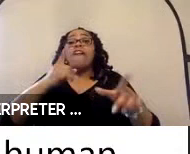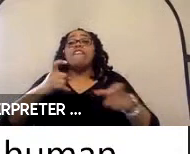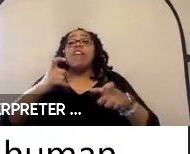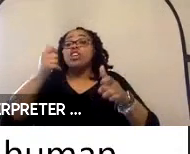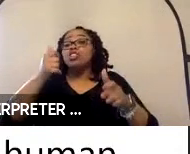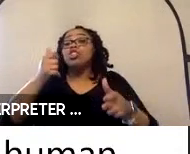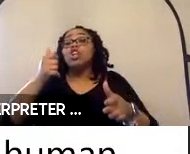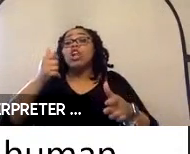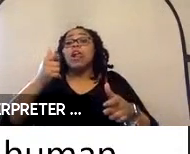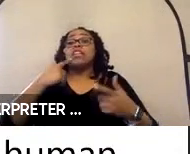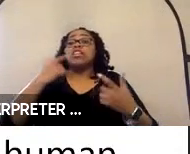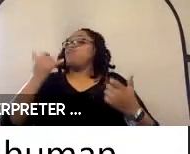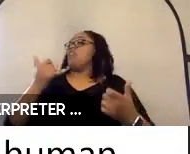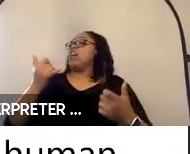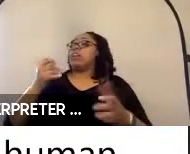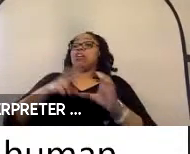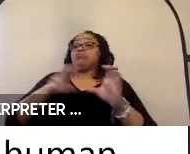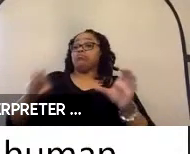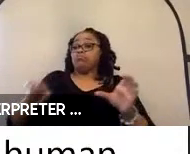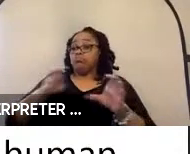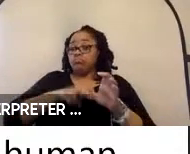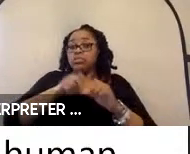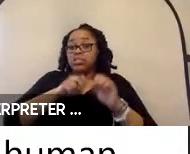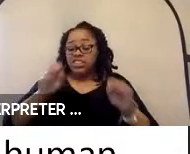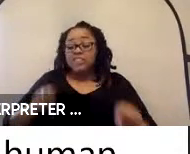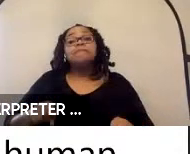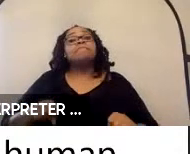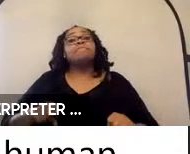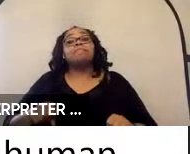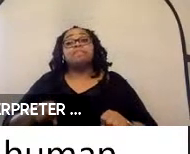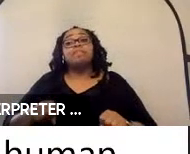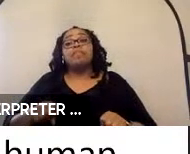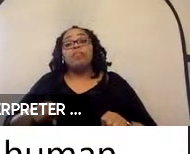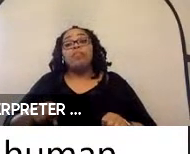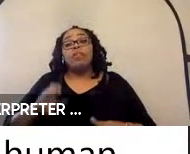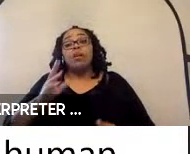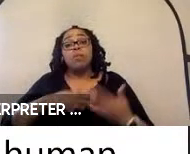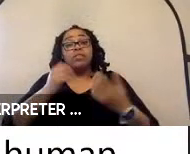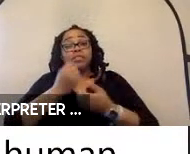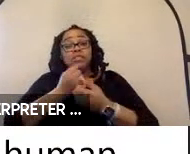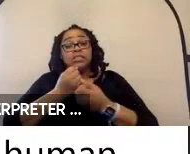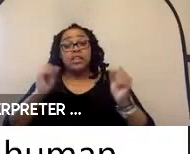current loading and unloading systems. Part of the safety process of this is being able